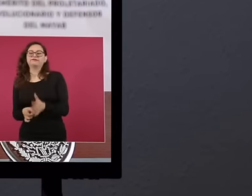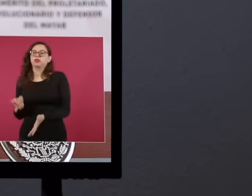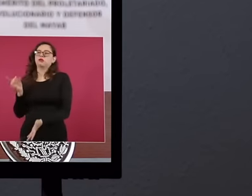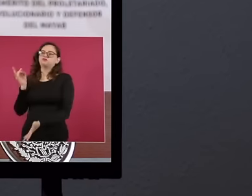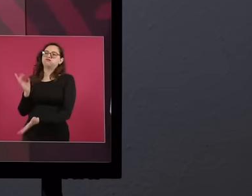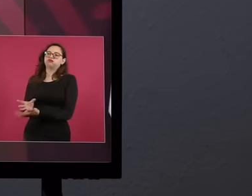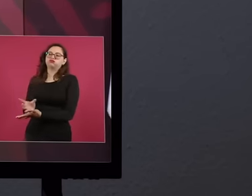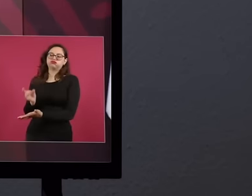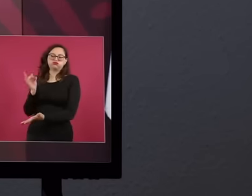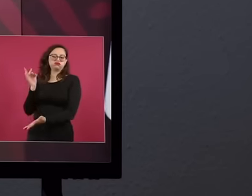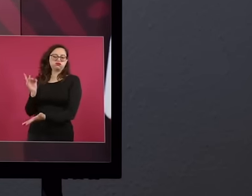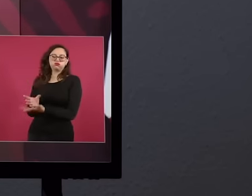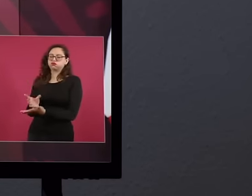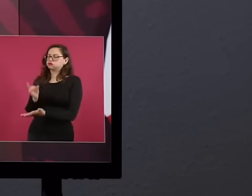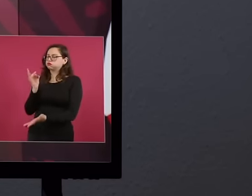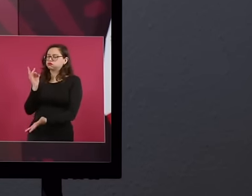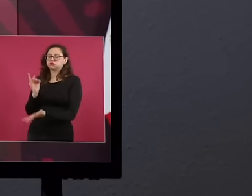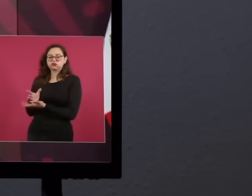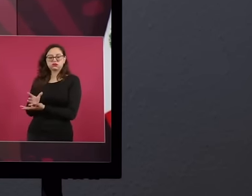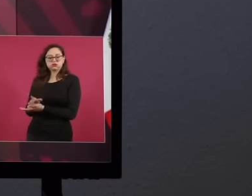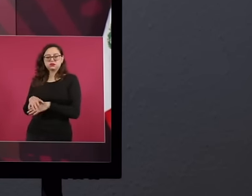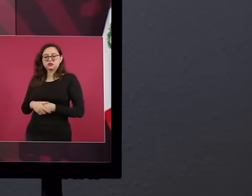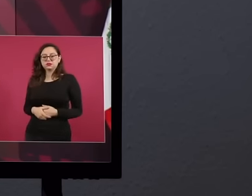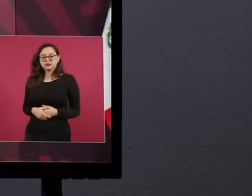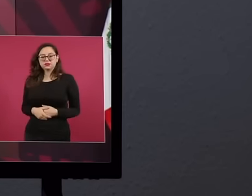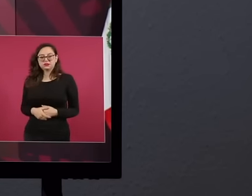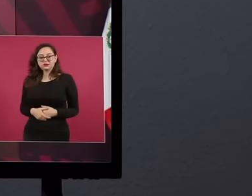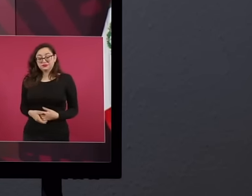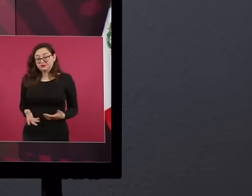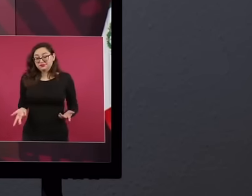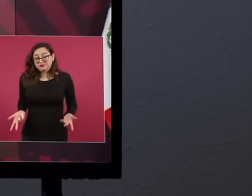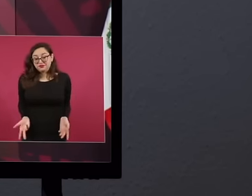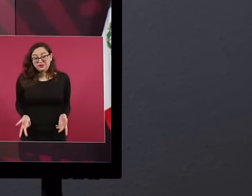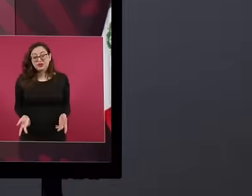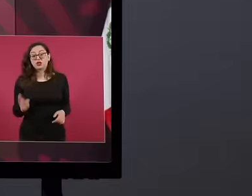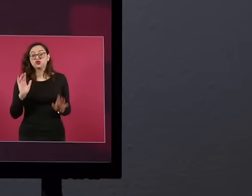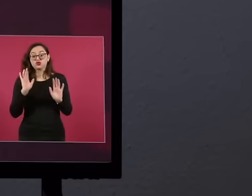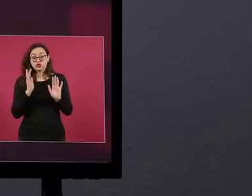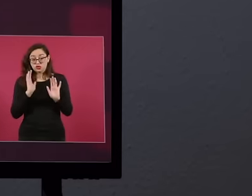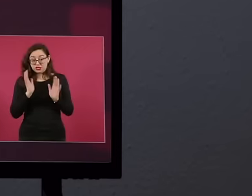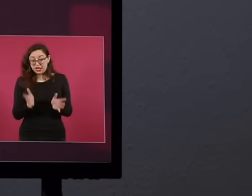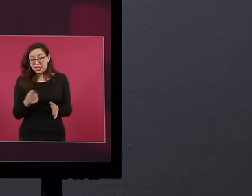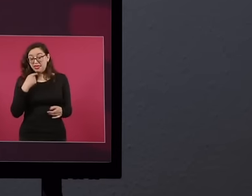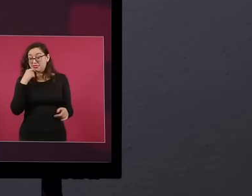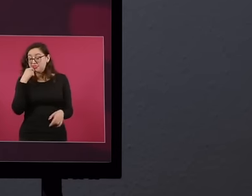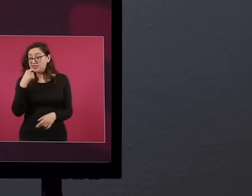I have always been saying that you cannot put New Wine in